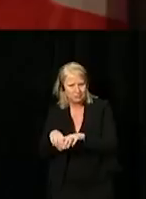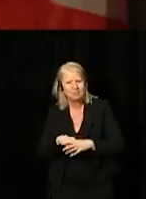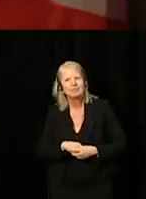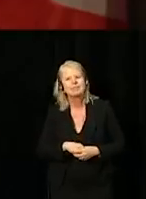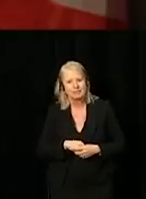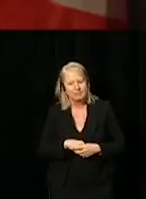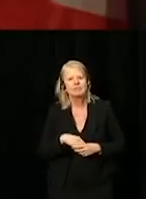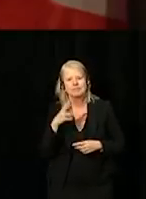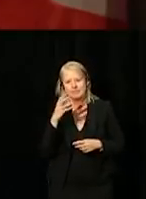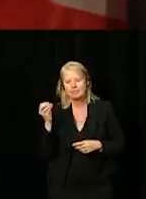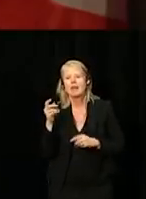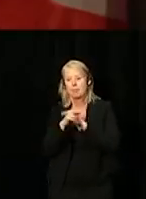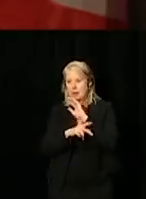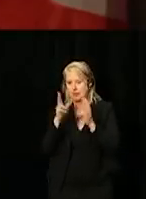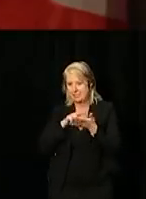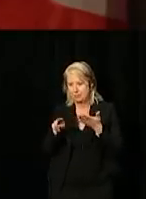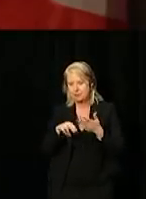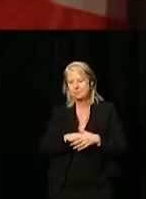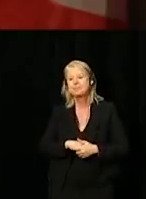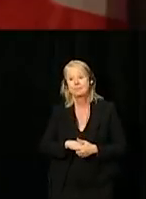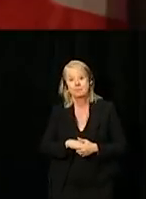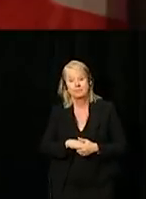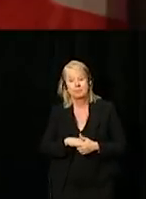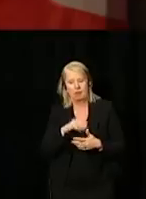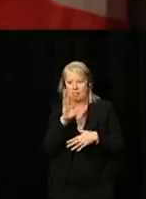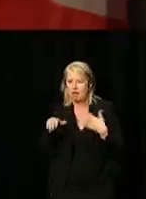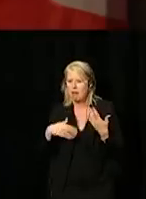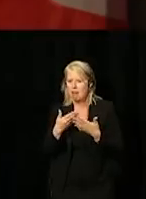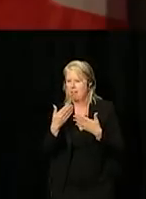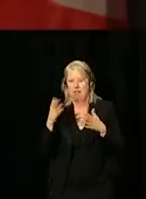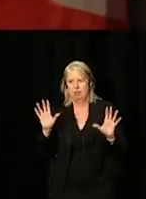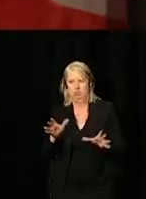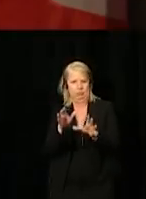and the parliamentary secretary also and all the team and Treasury Board